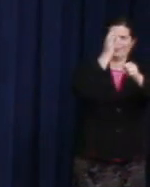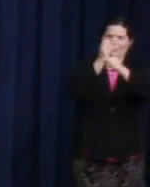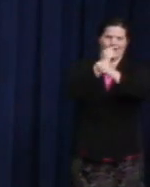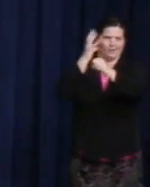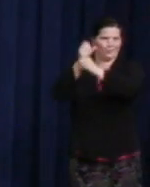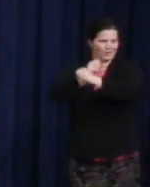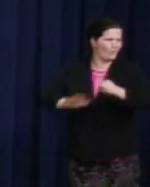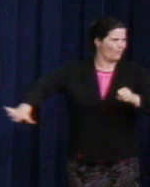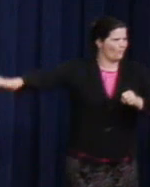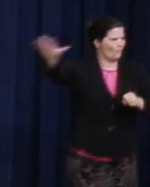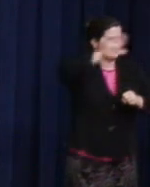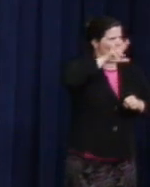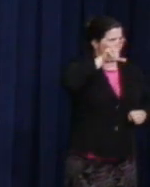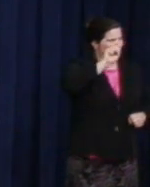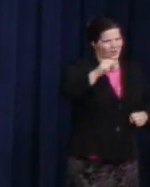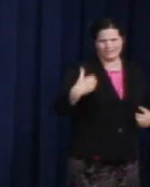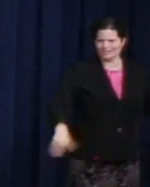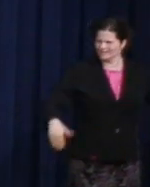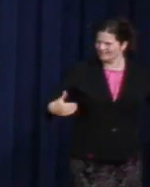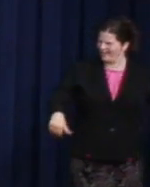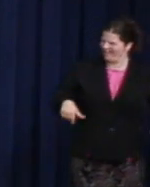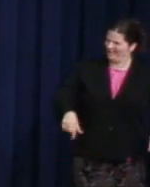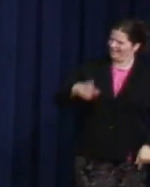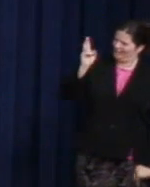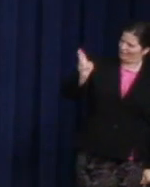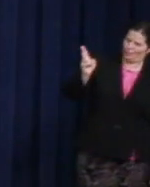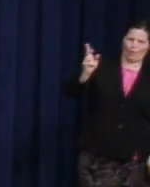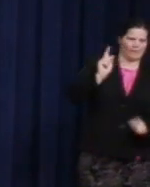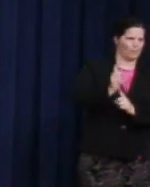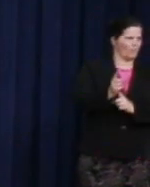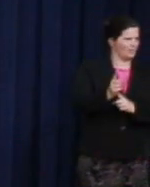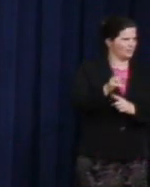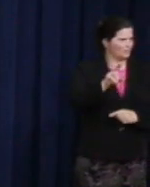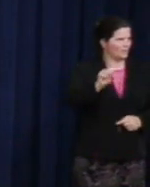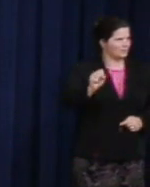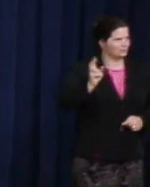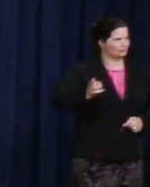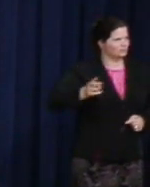It's historic times we're living in. We have cultural heroes like Mary Lambert